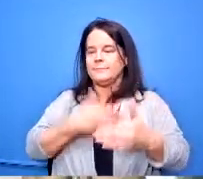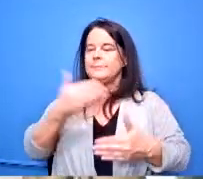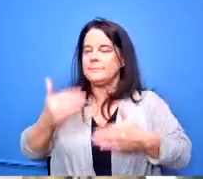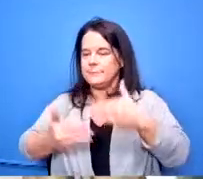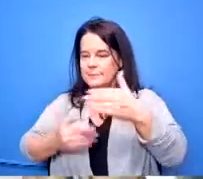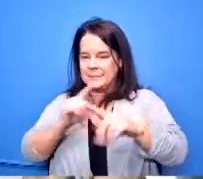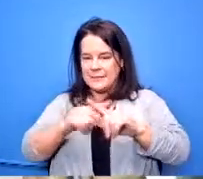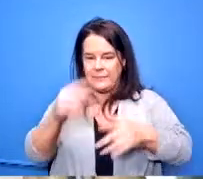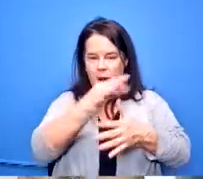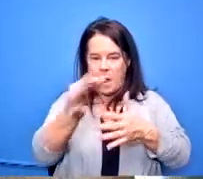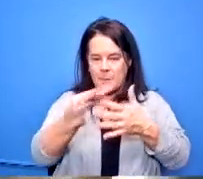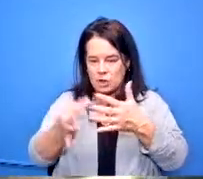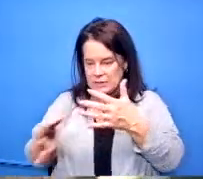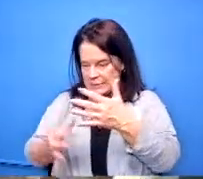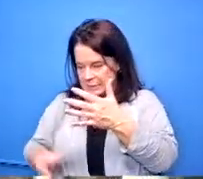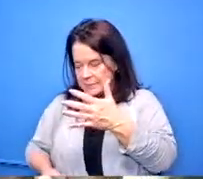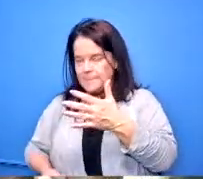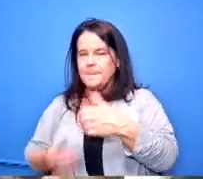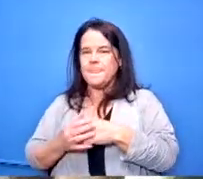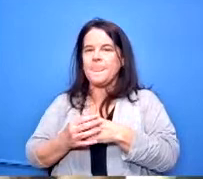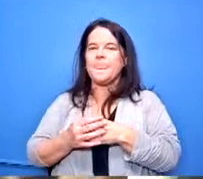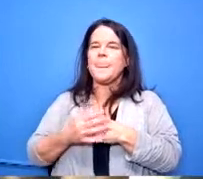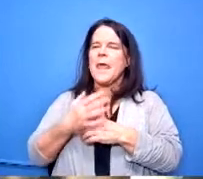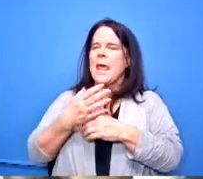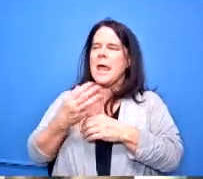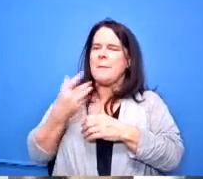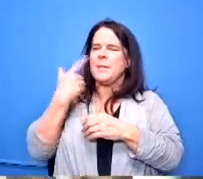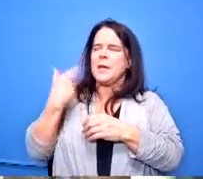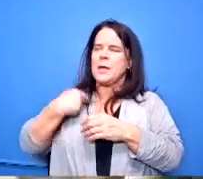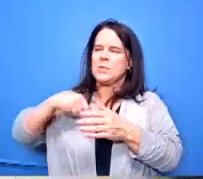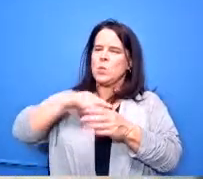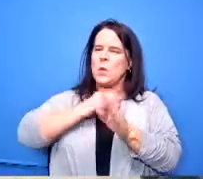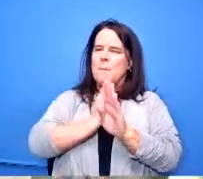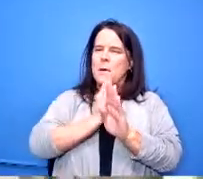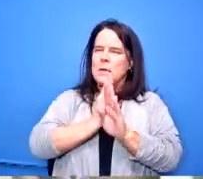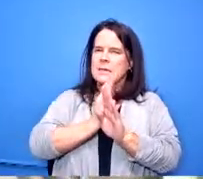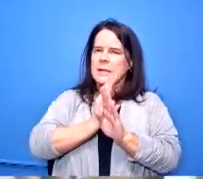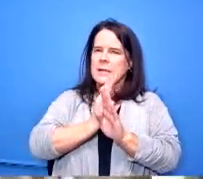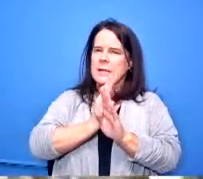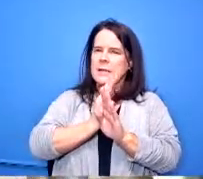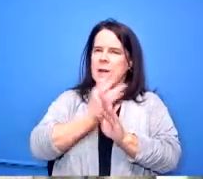had to pay for because we're bussing high school students we still had to pay for rta passes for